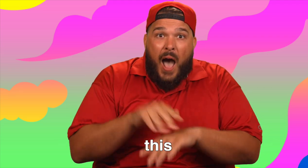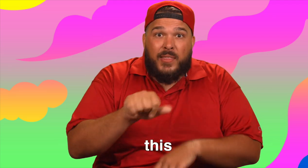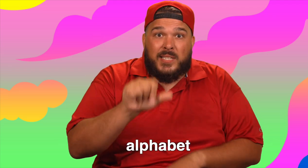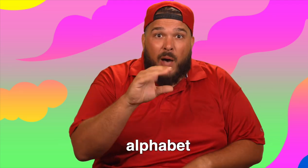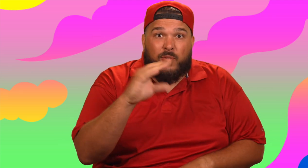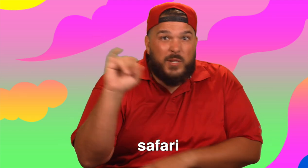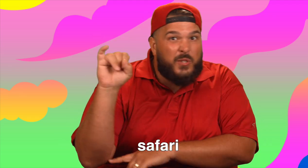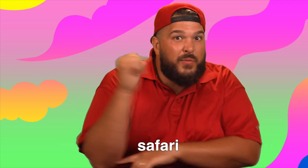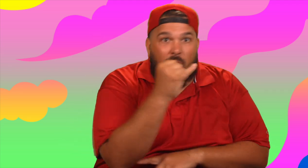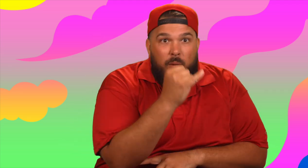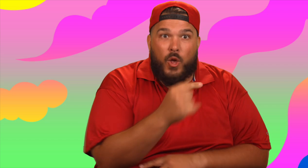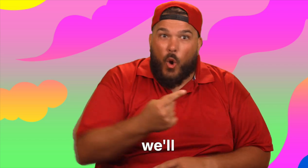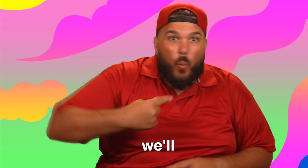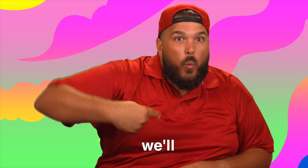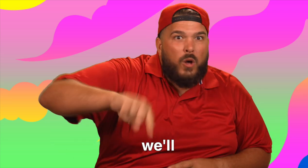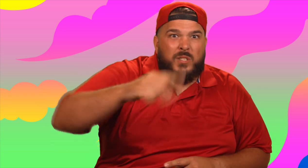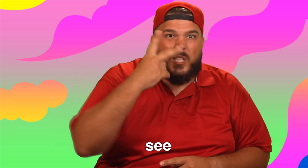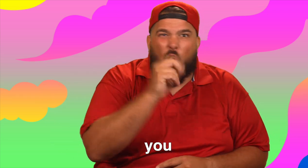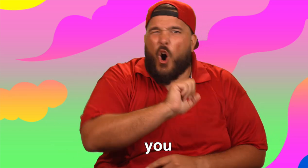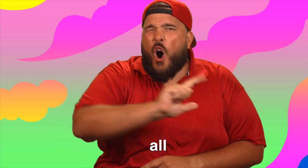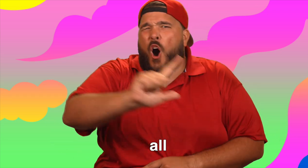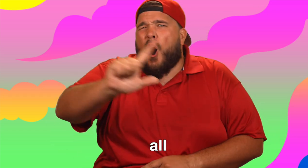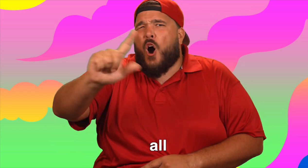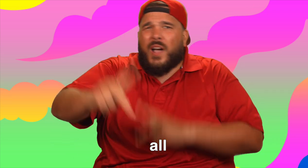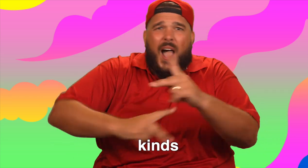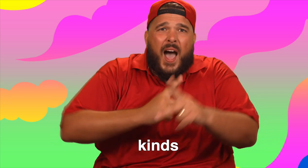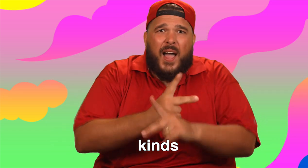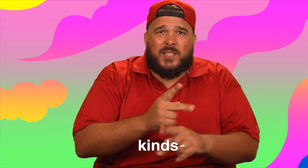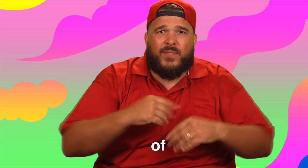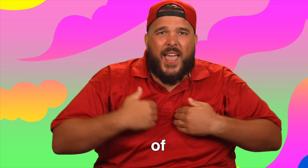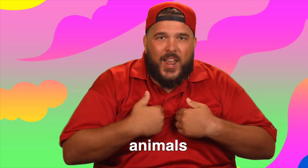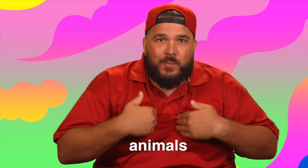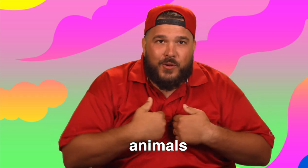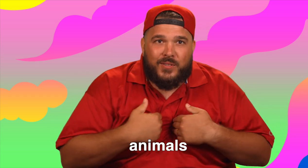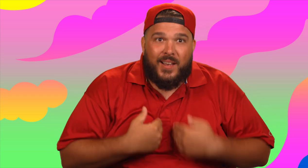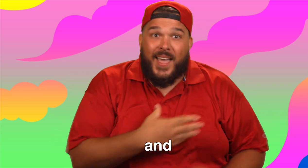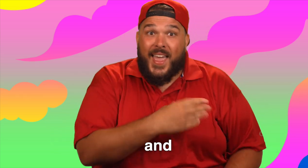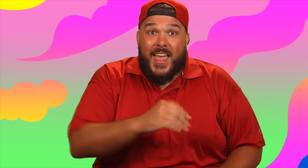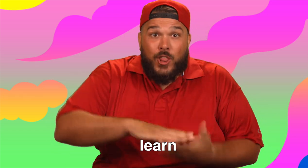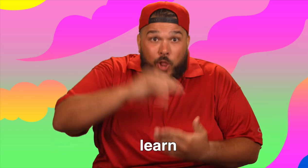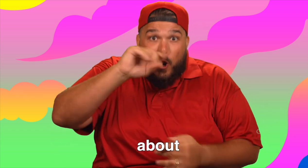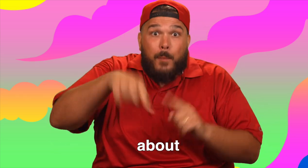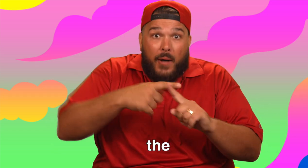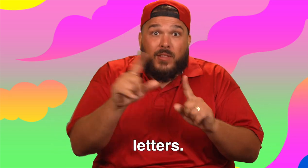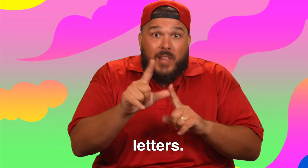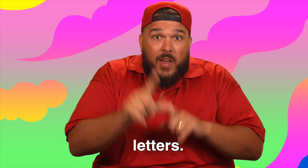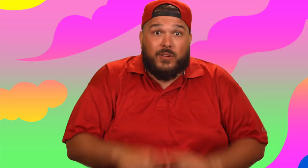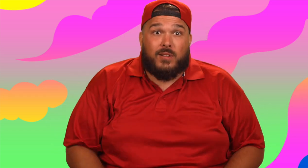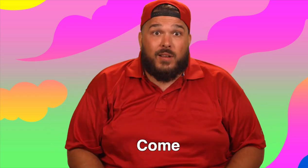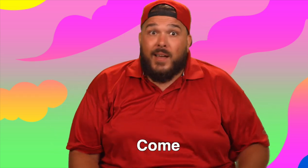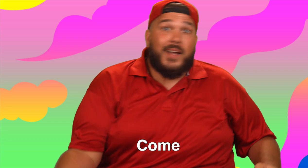On this alphabet safari, we'll see all kinds of animals and learn about the letters.